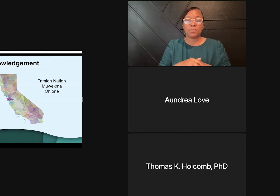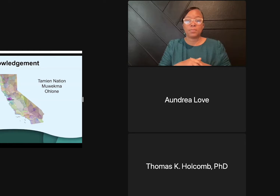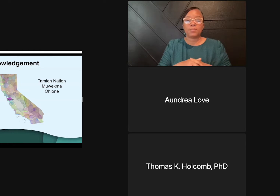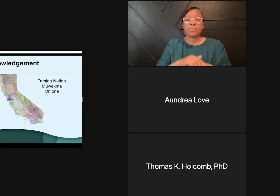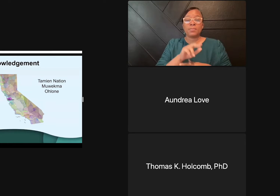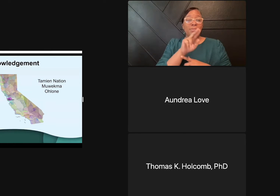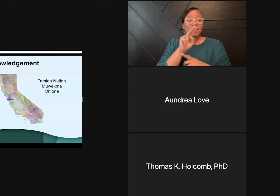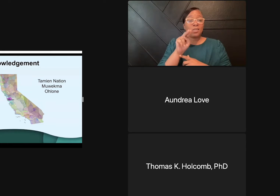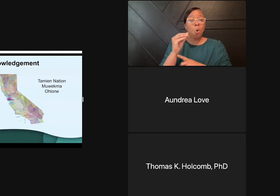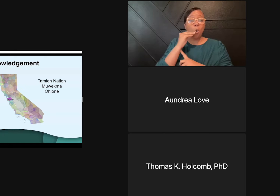and the proper name.